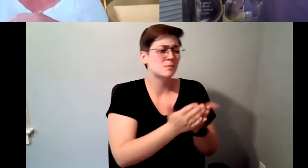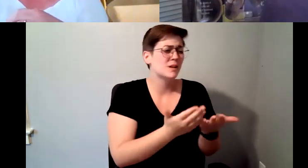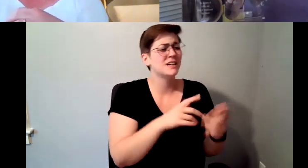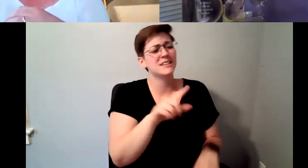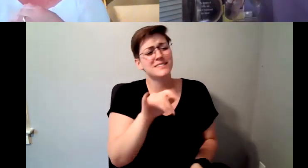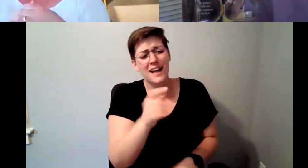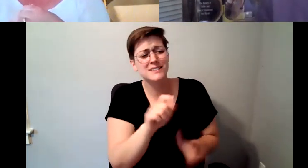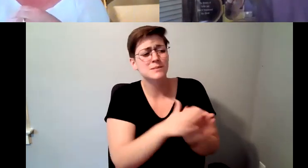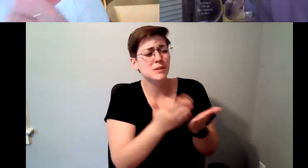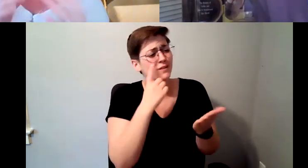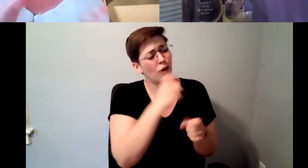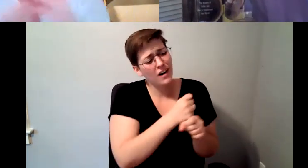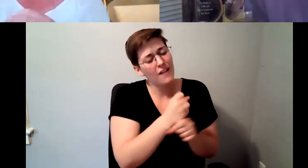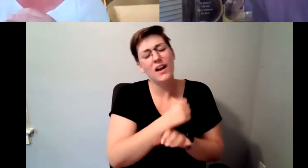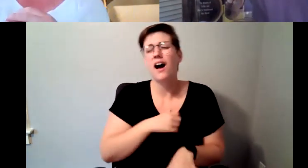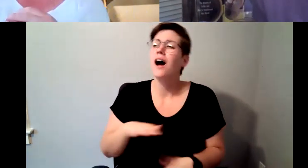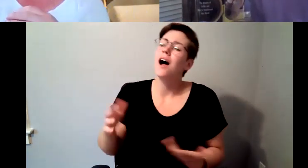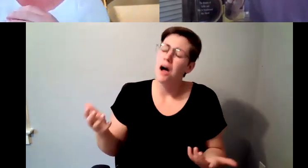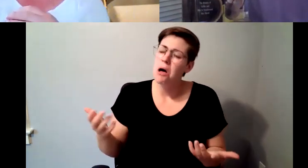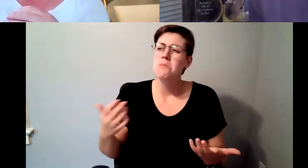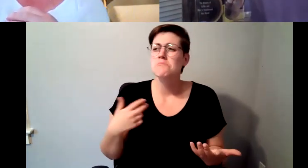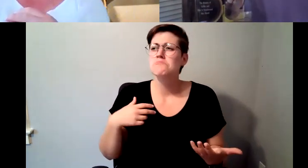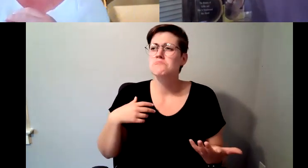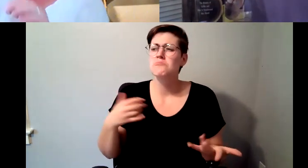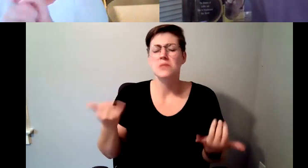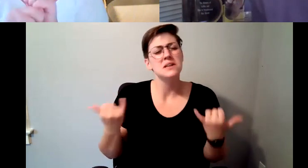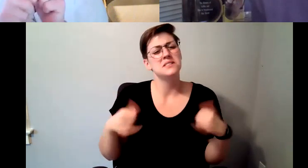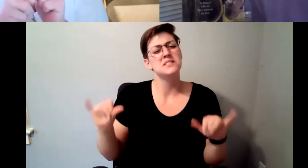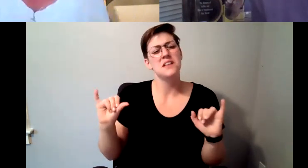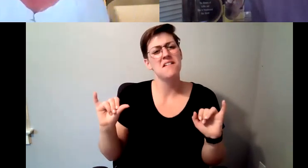Kelly Redder: And I thought well you know what i'm still going to at least crack the